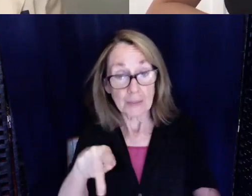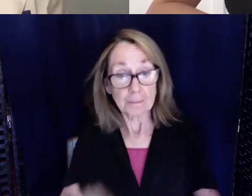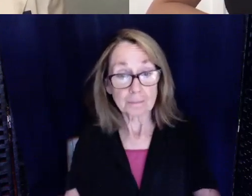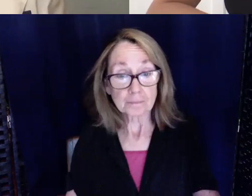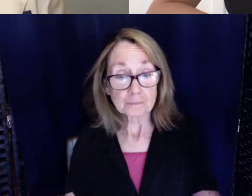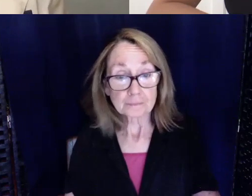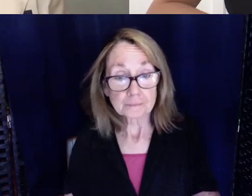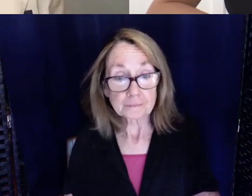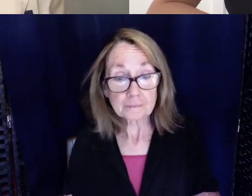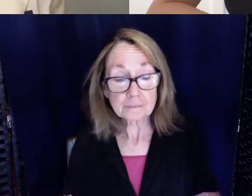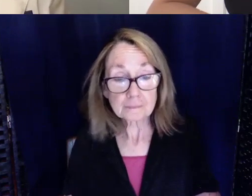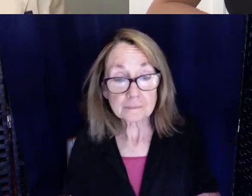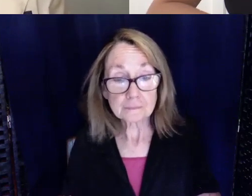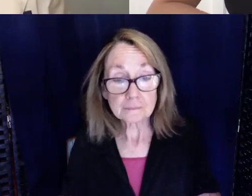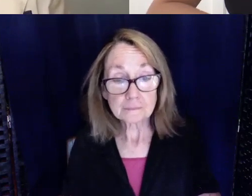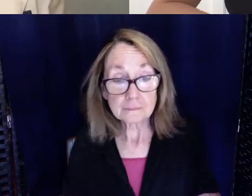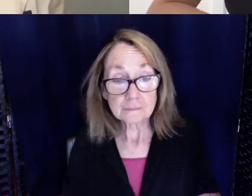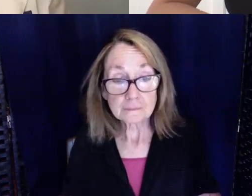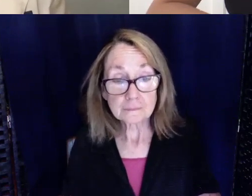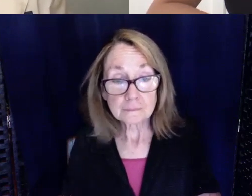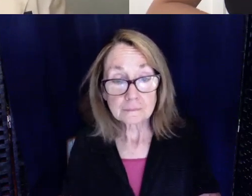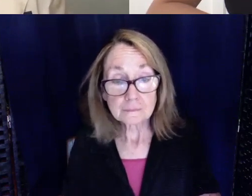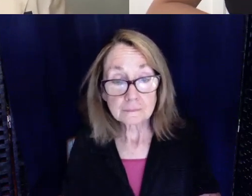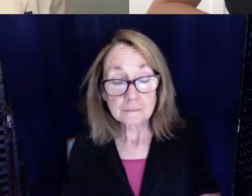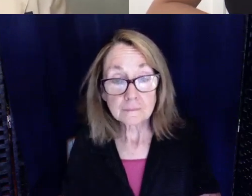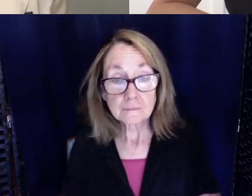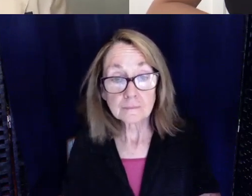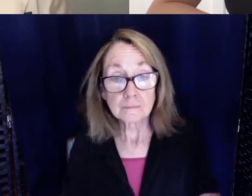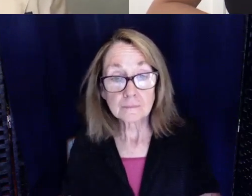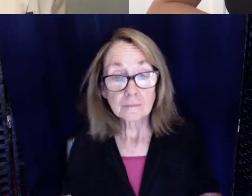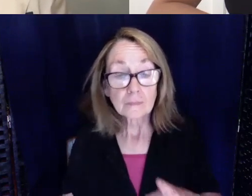When you go into a nurse practitioner program you have to pick a specialty right